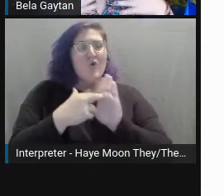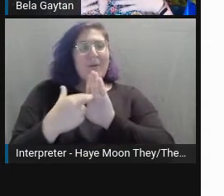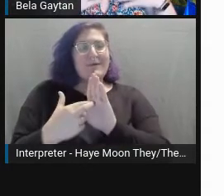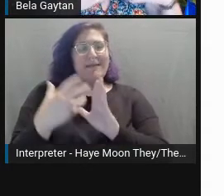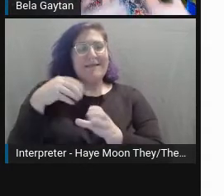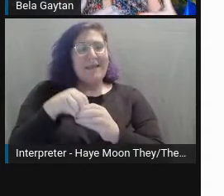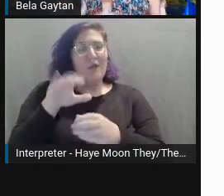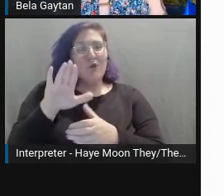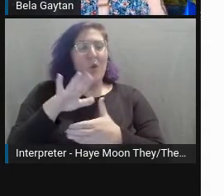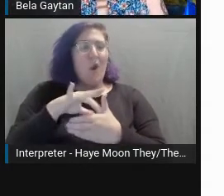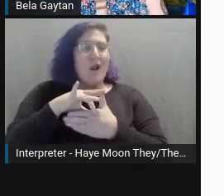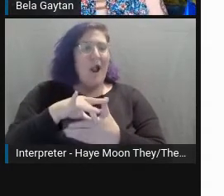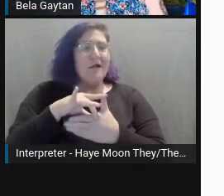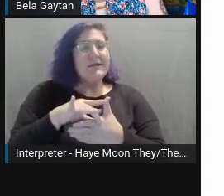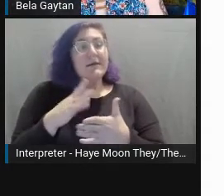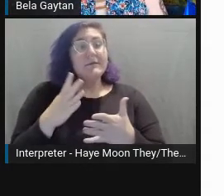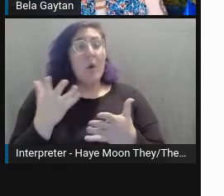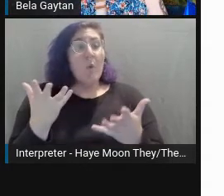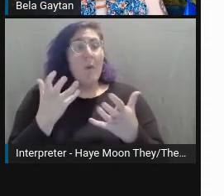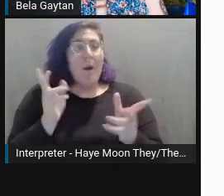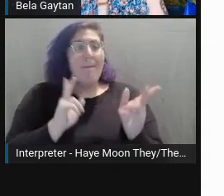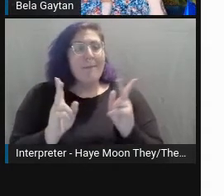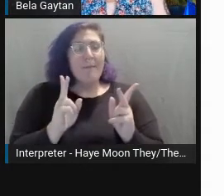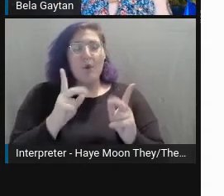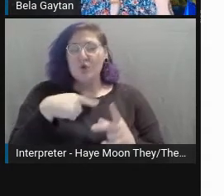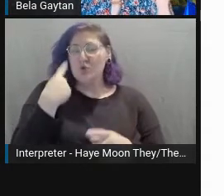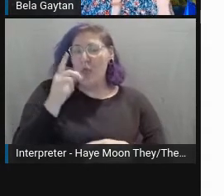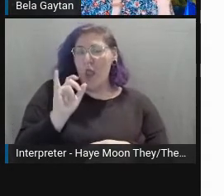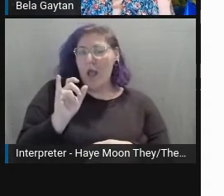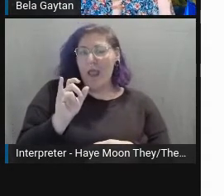We want people to look and feel like, "Hey, that's kind of like me."